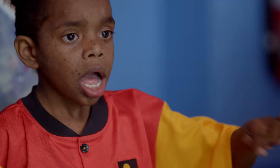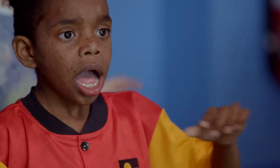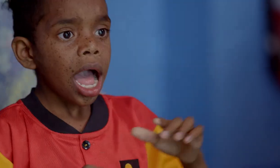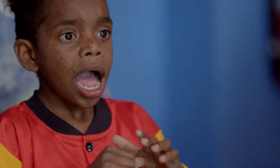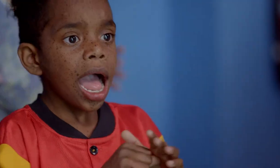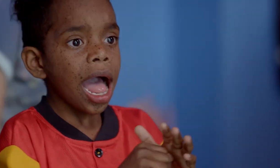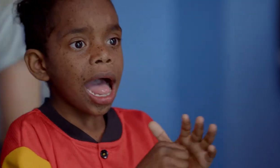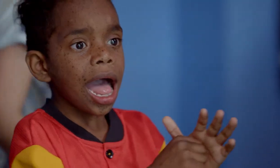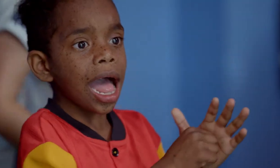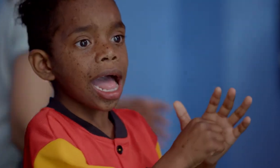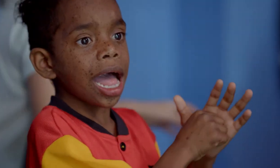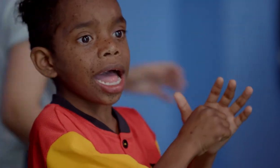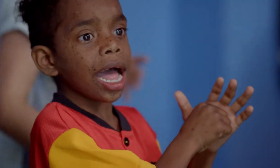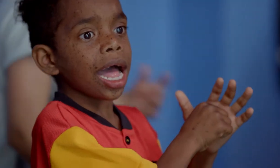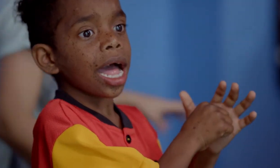That's hard.